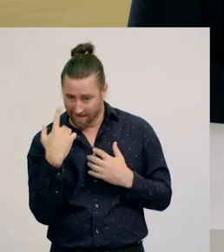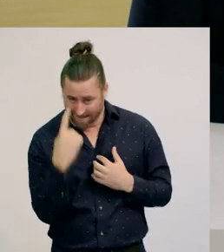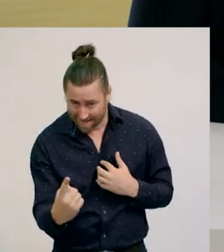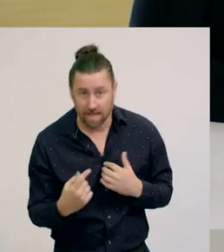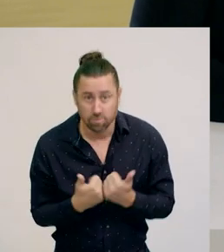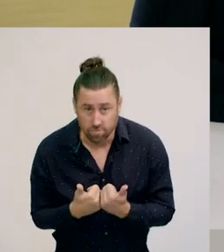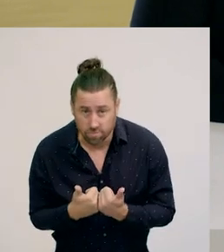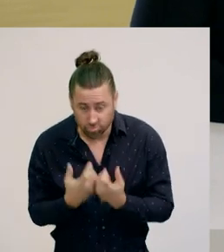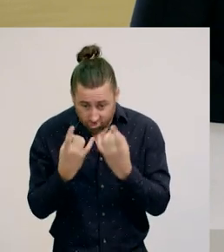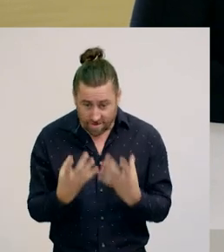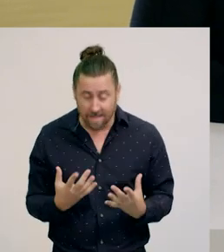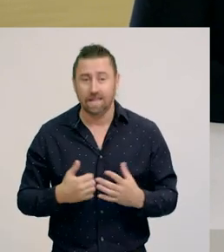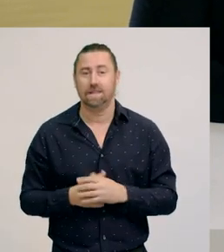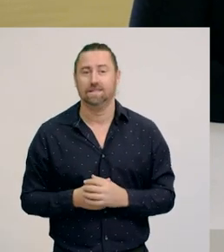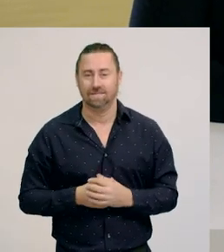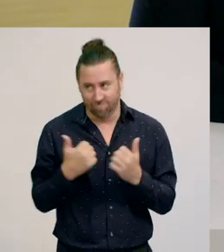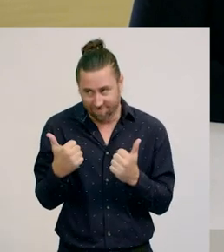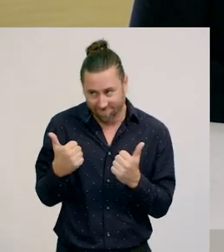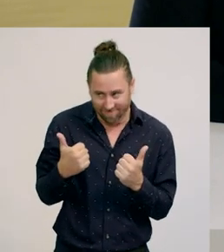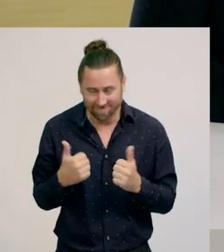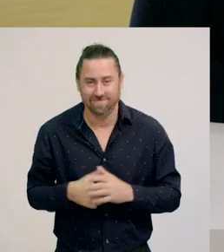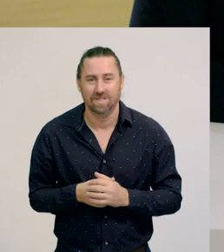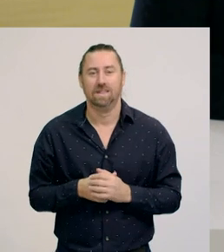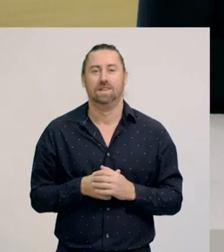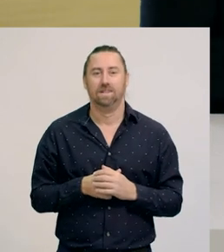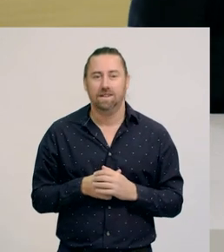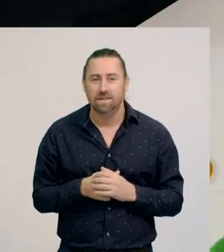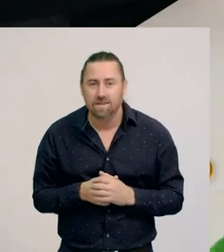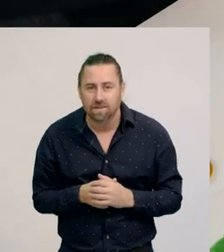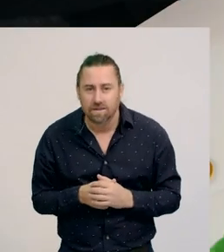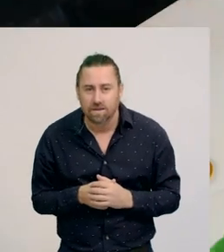Okay! Righteo. First roll.